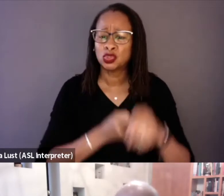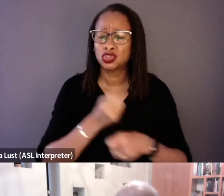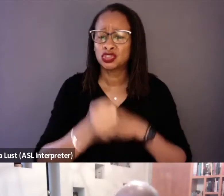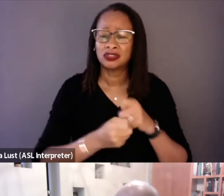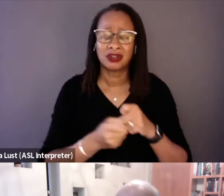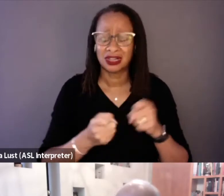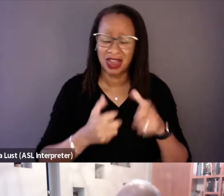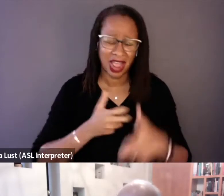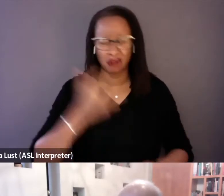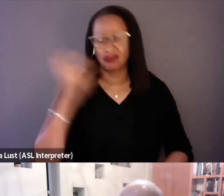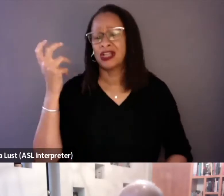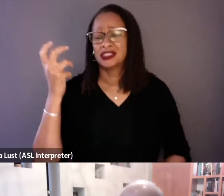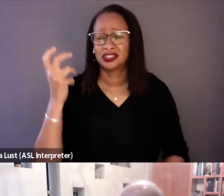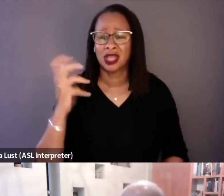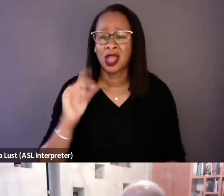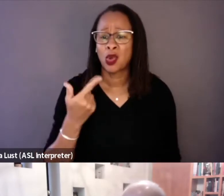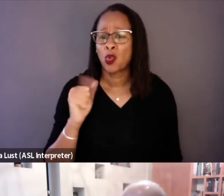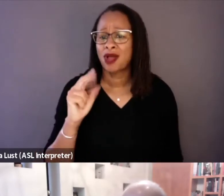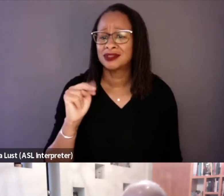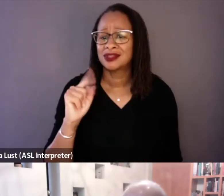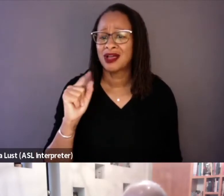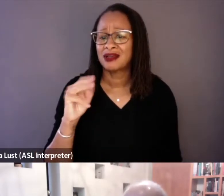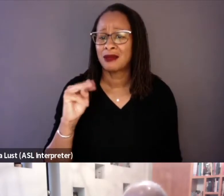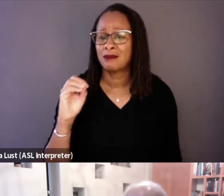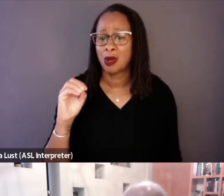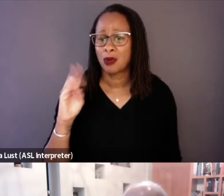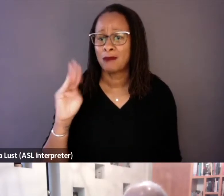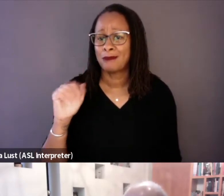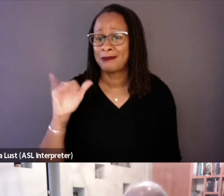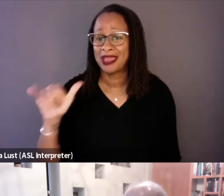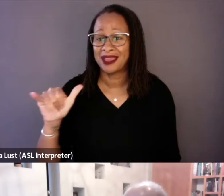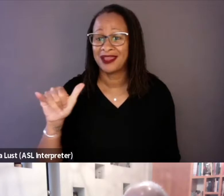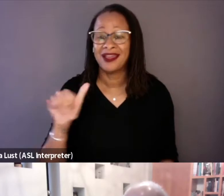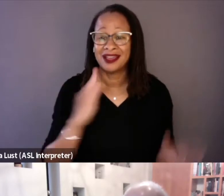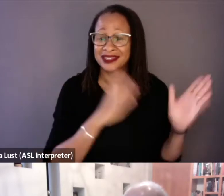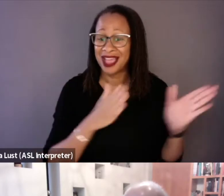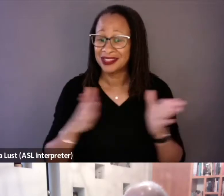and Guantanamo Bay tactics was deployed.